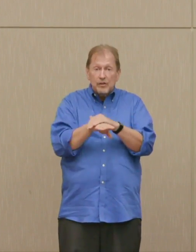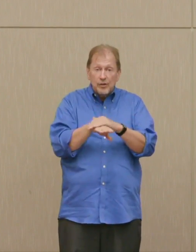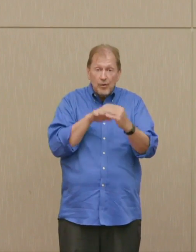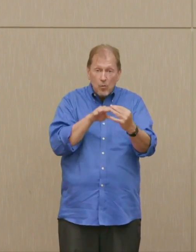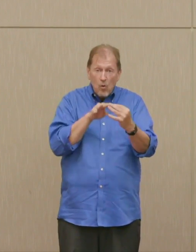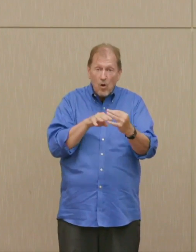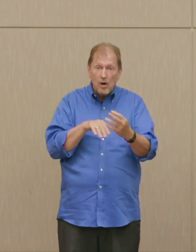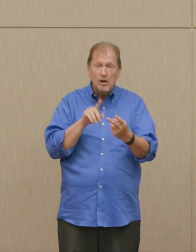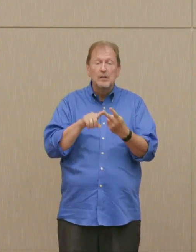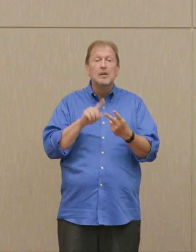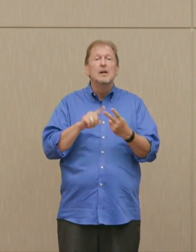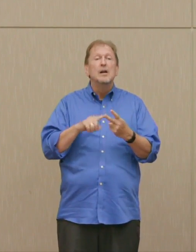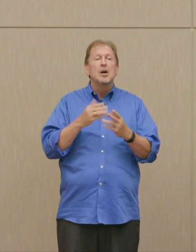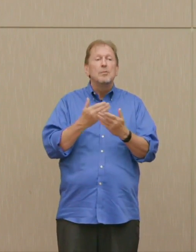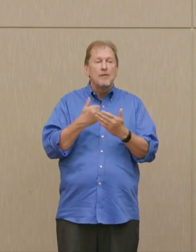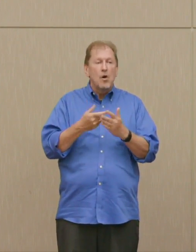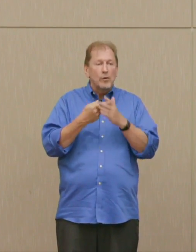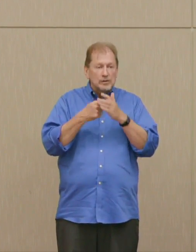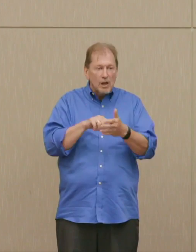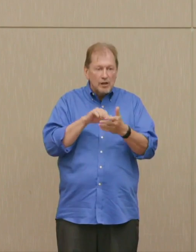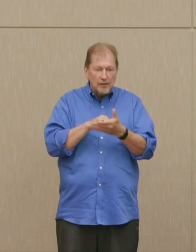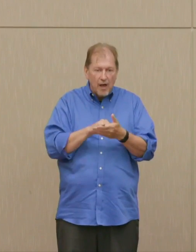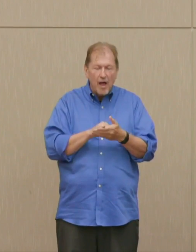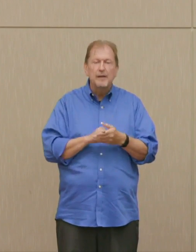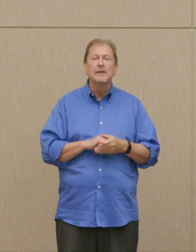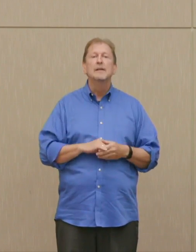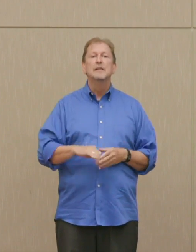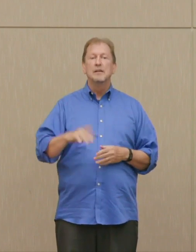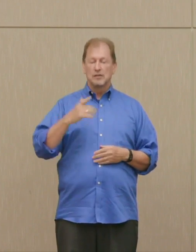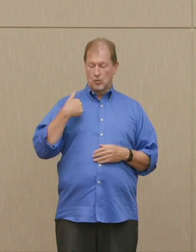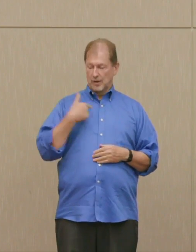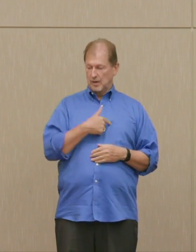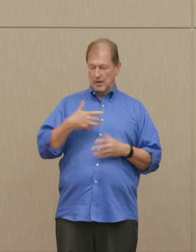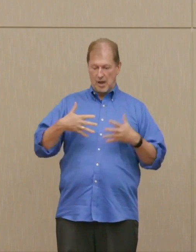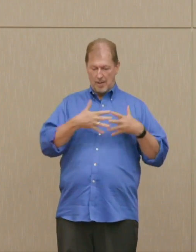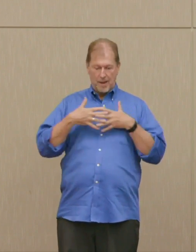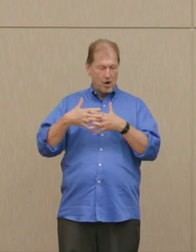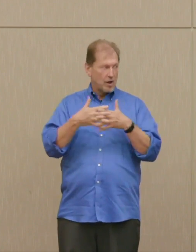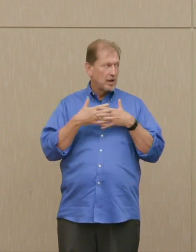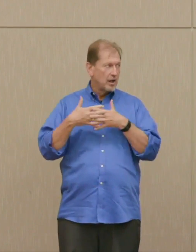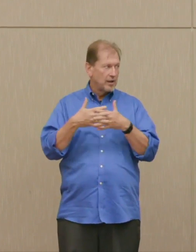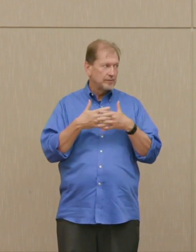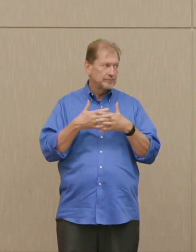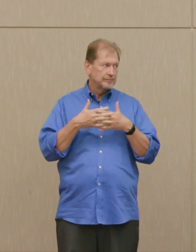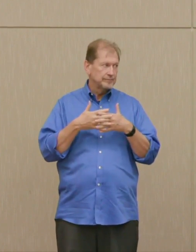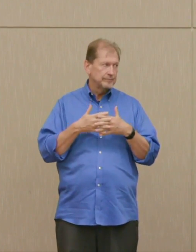it was introduced to the world as a product of American, our country, under our, in many